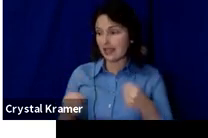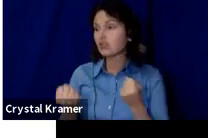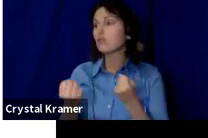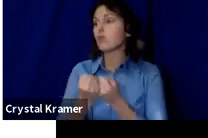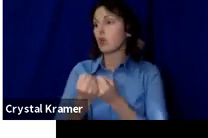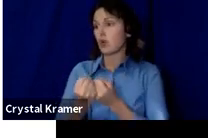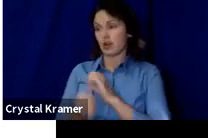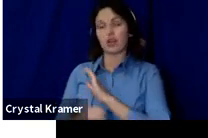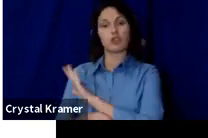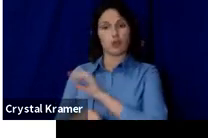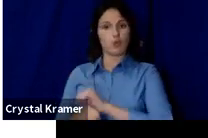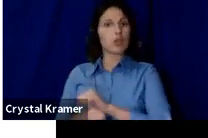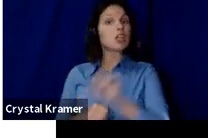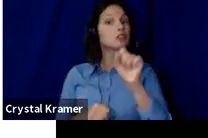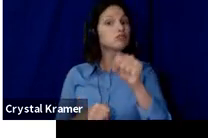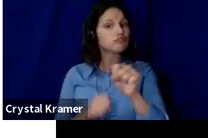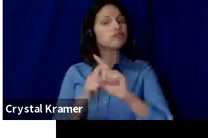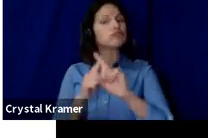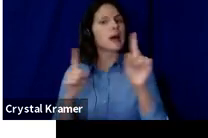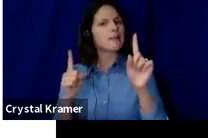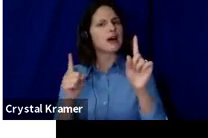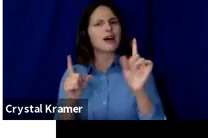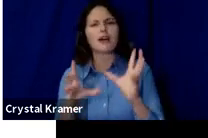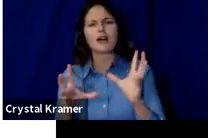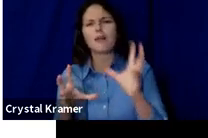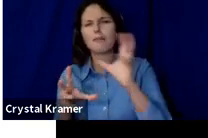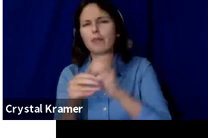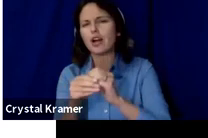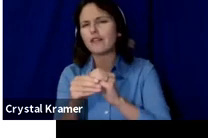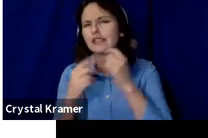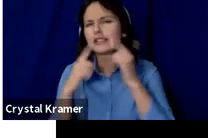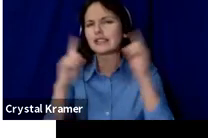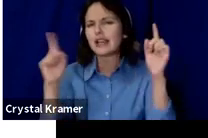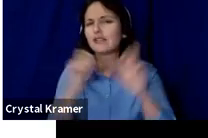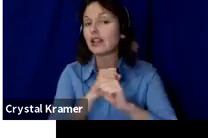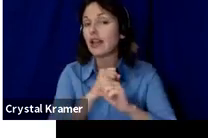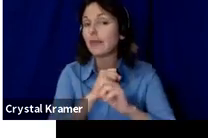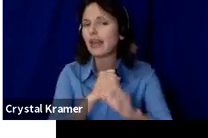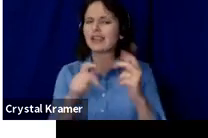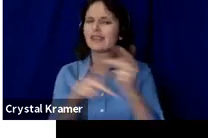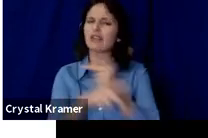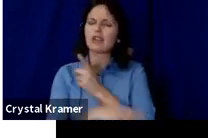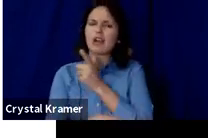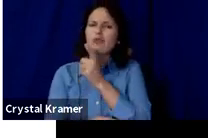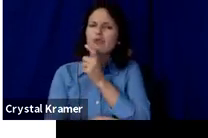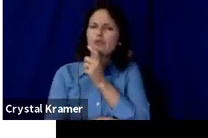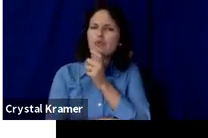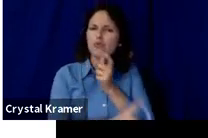crowdfunding campaign is finding your target audience, finding who wants the thing that